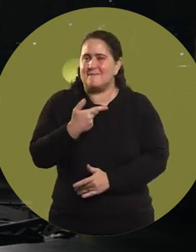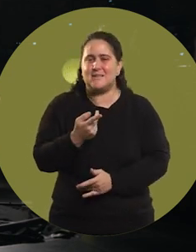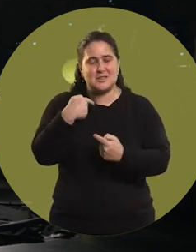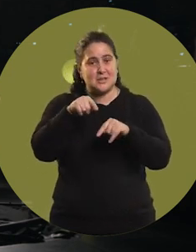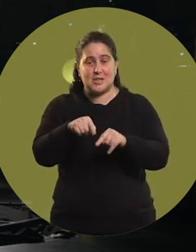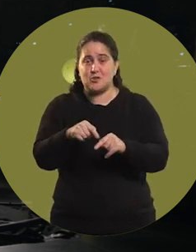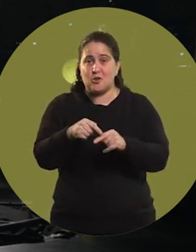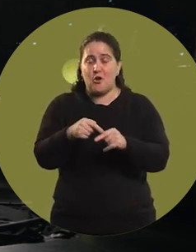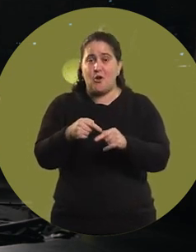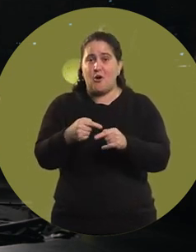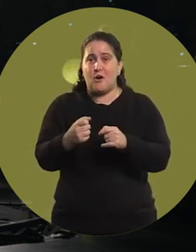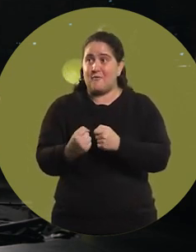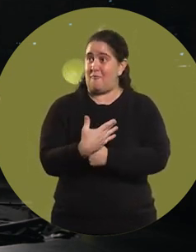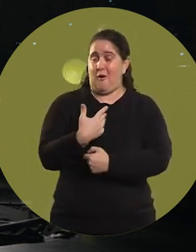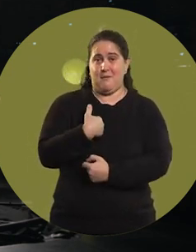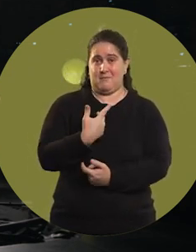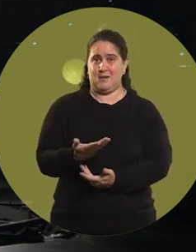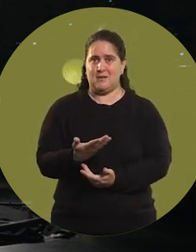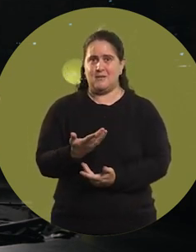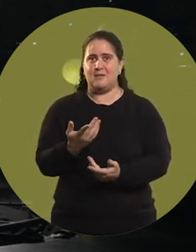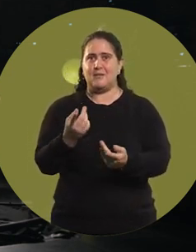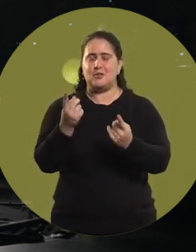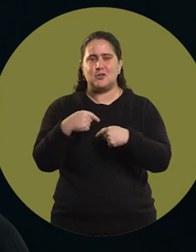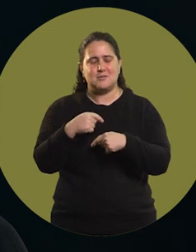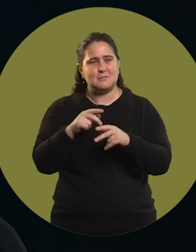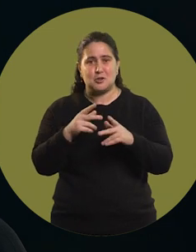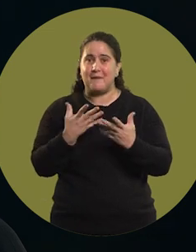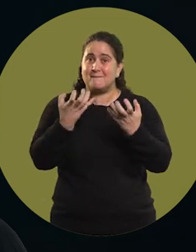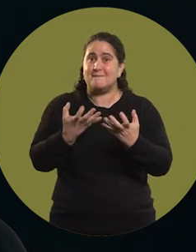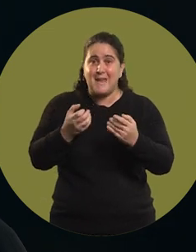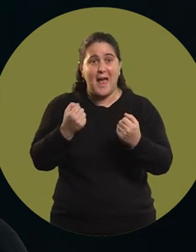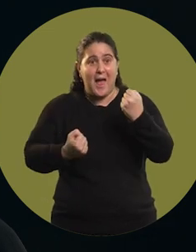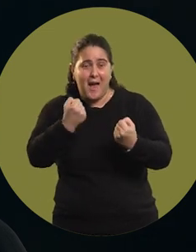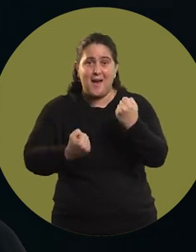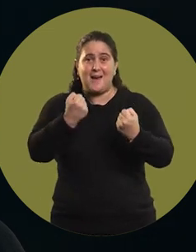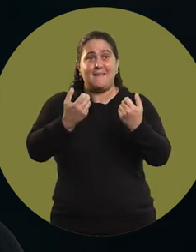which captivated me a lot. I said that I wanted to race, I wanted to race,